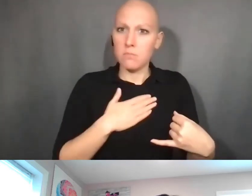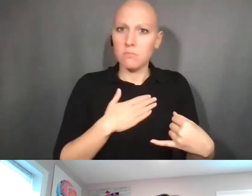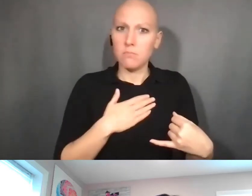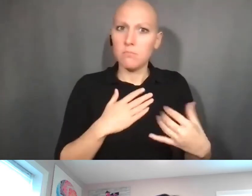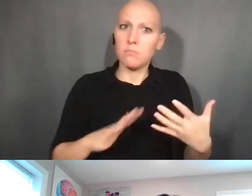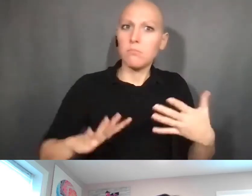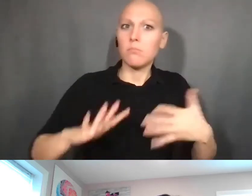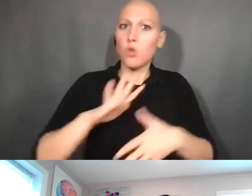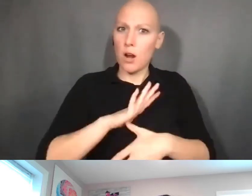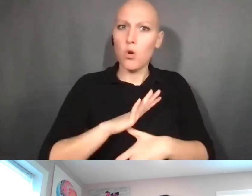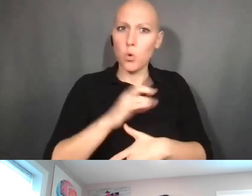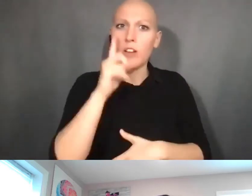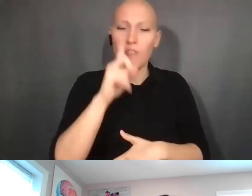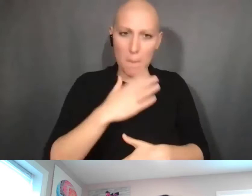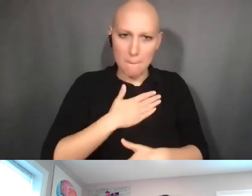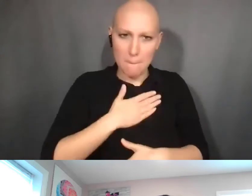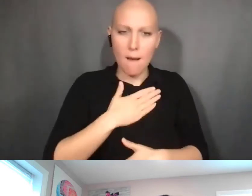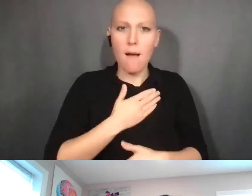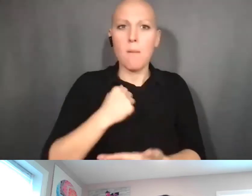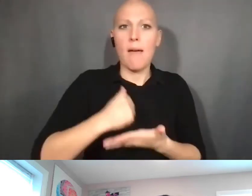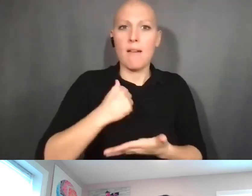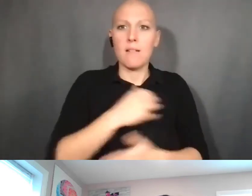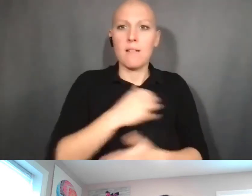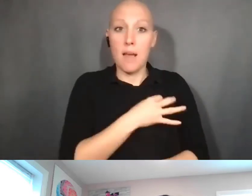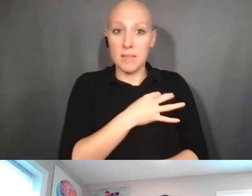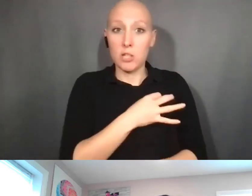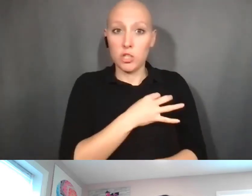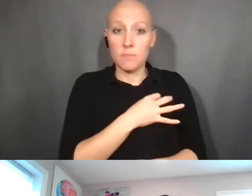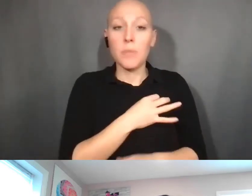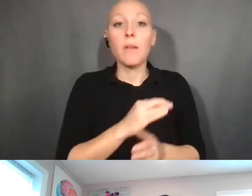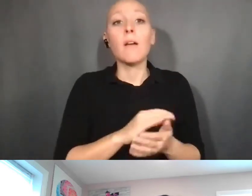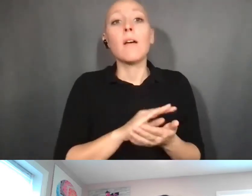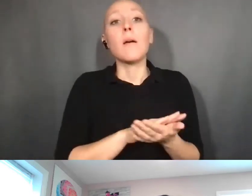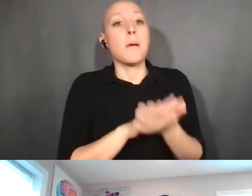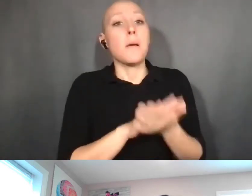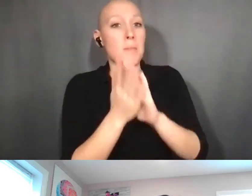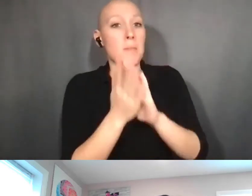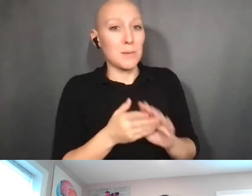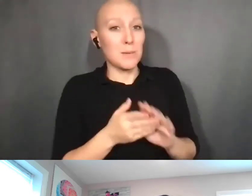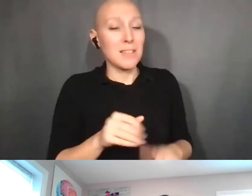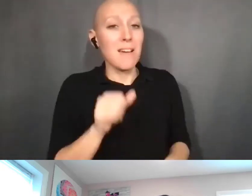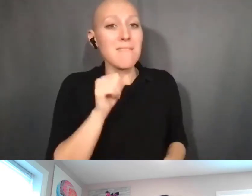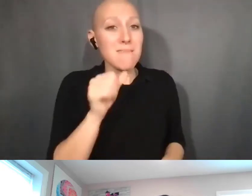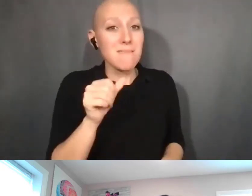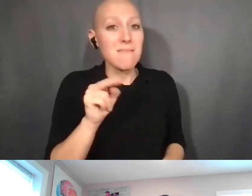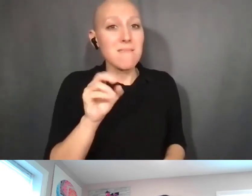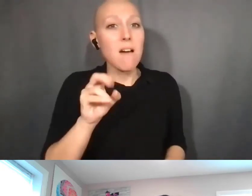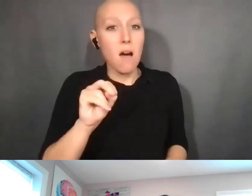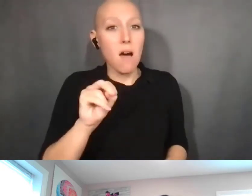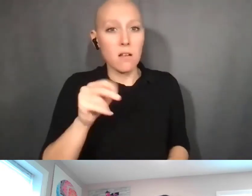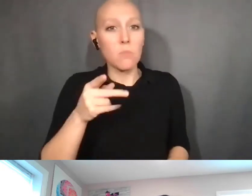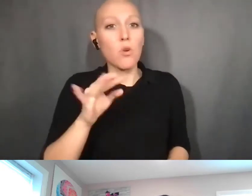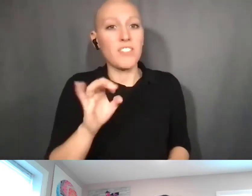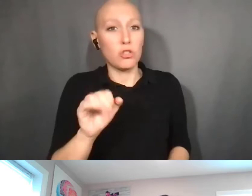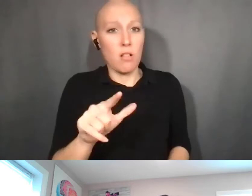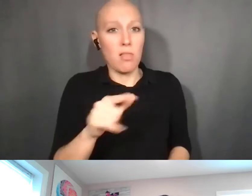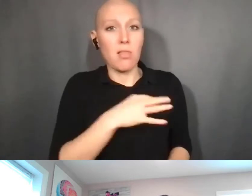That usually leads to a nonprovisional patent application, which is a lot more formal than a provisional patent application.